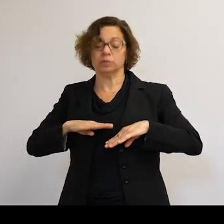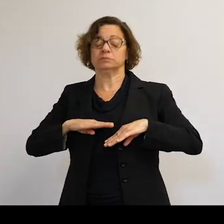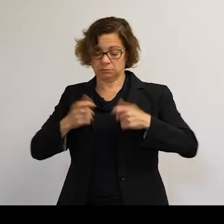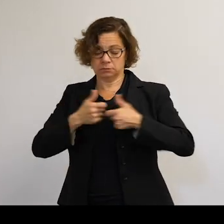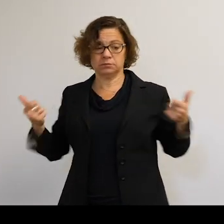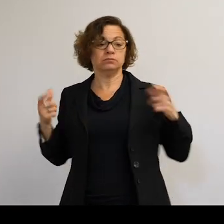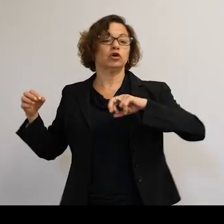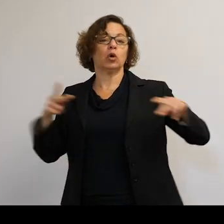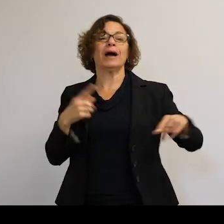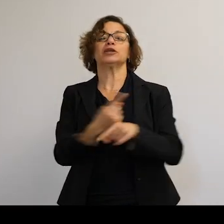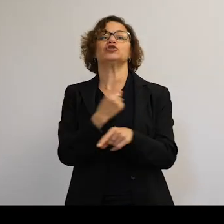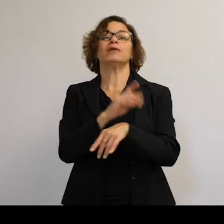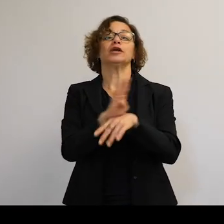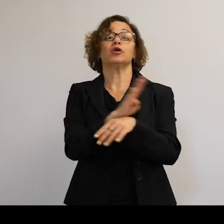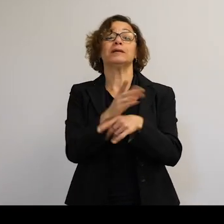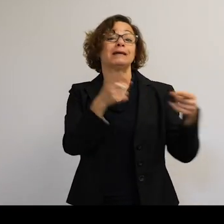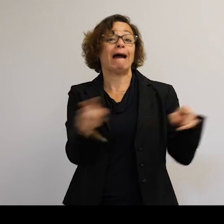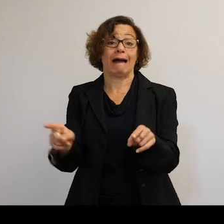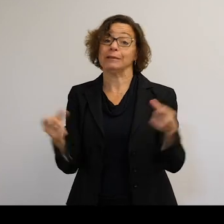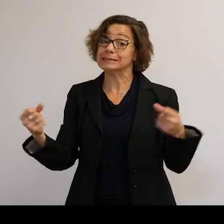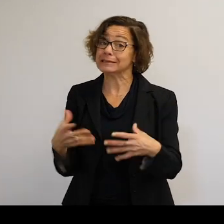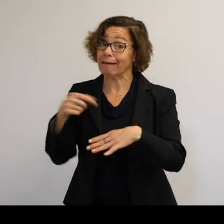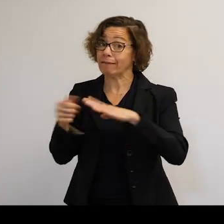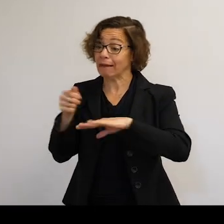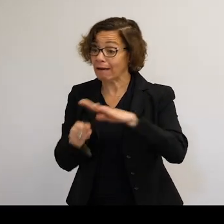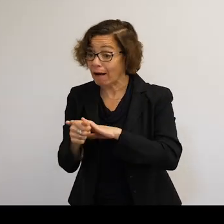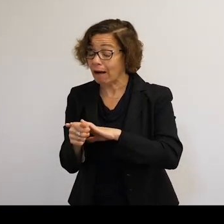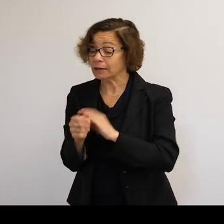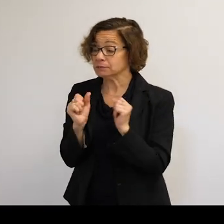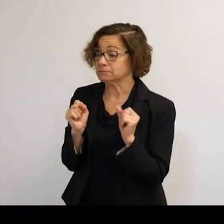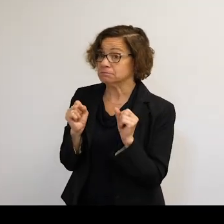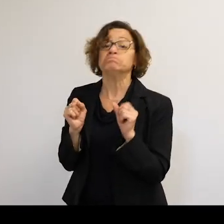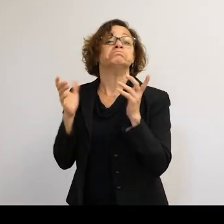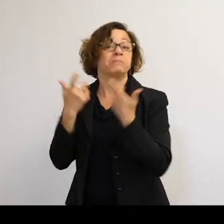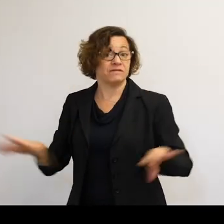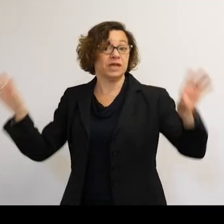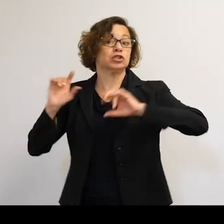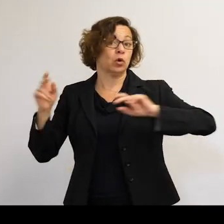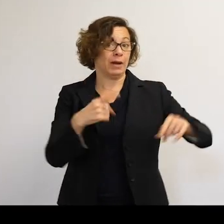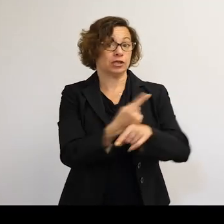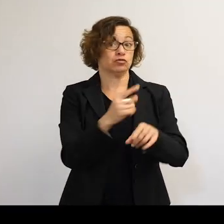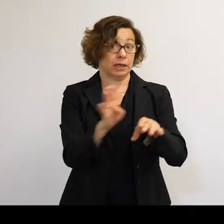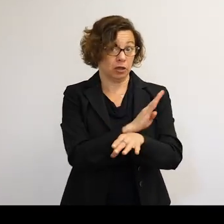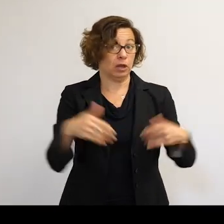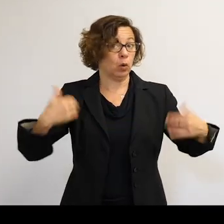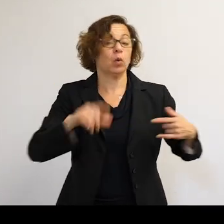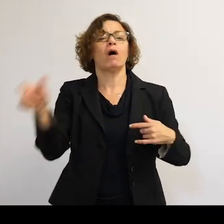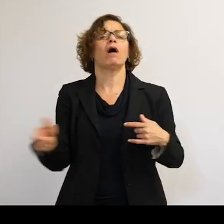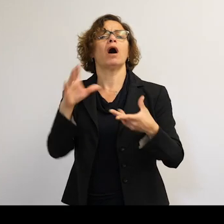This is a common occurrence. It's a real problem happening right now. Another anecdote I heard was the British astronaut